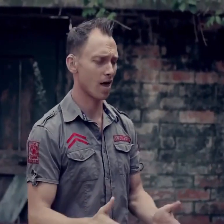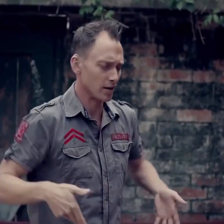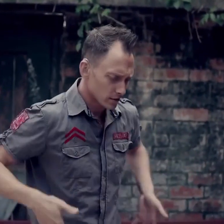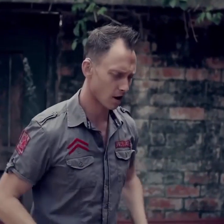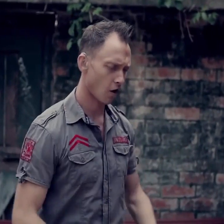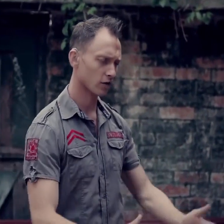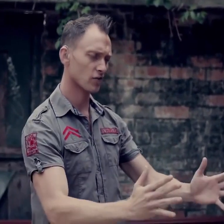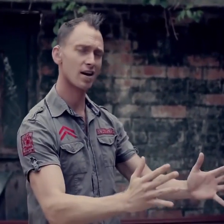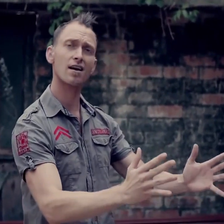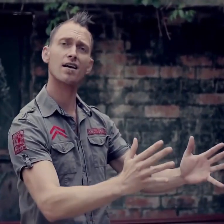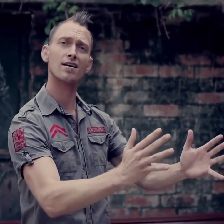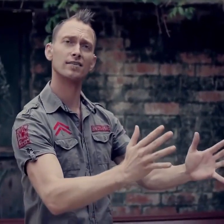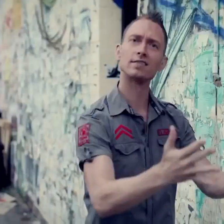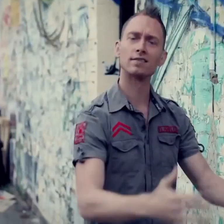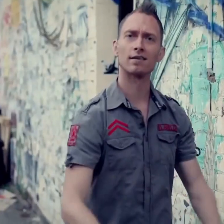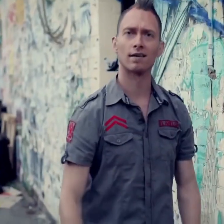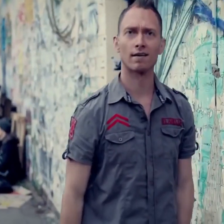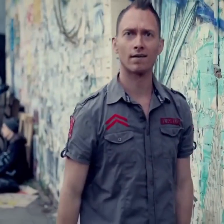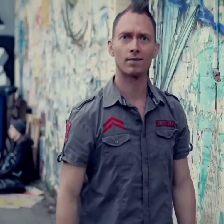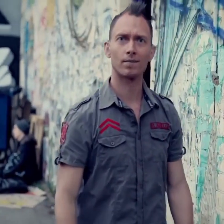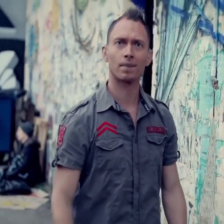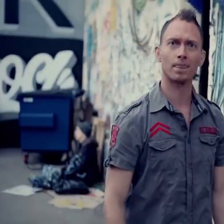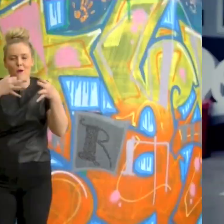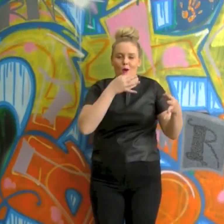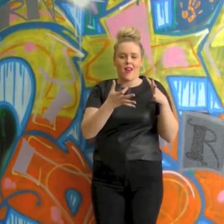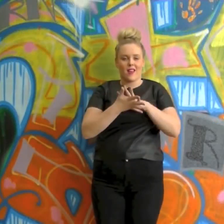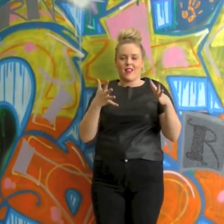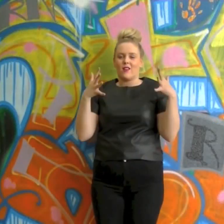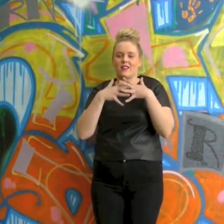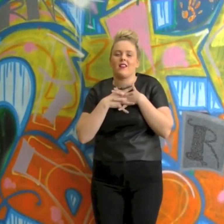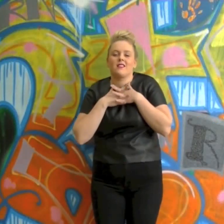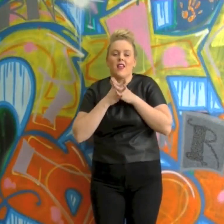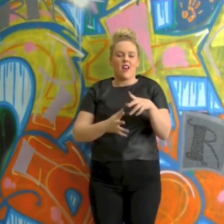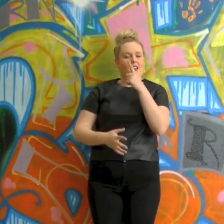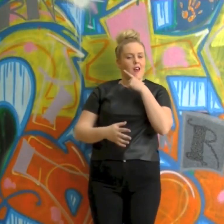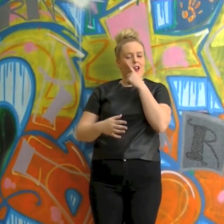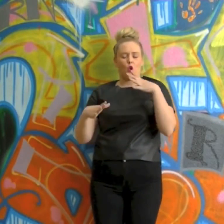18th century. In spite of that, the two languages are mostly mutually intelligible